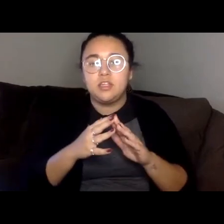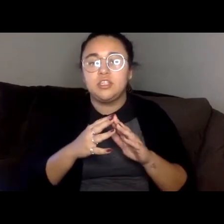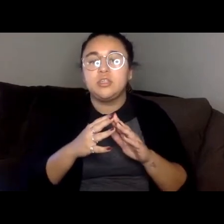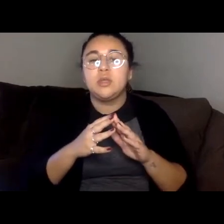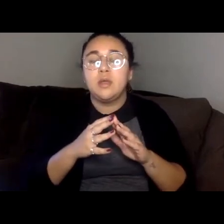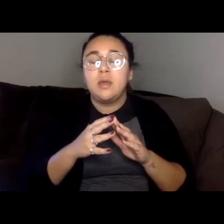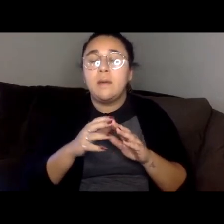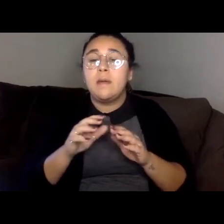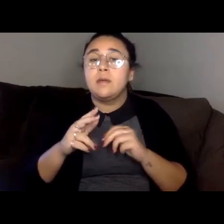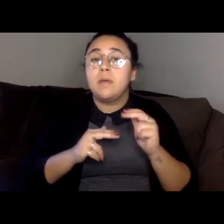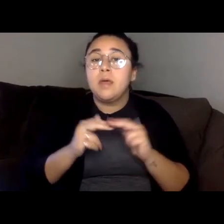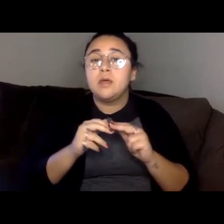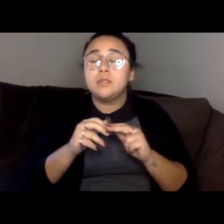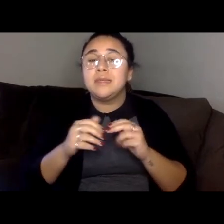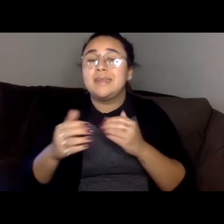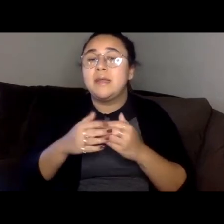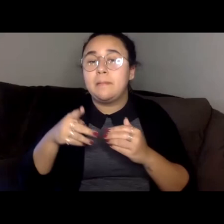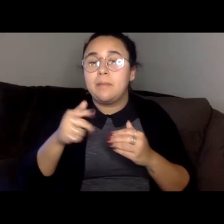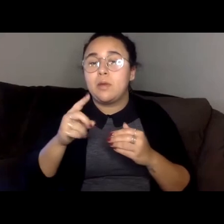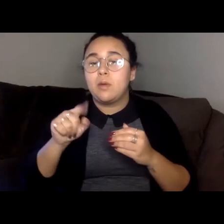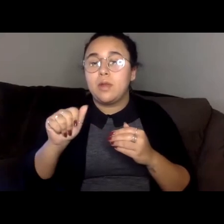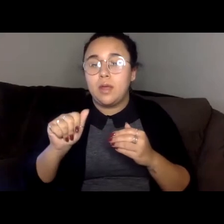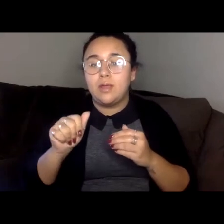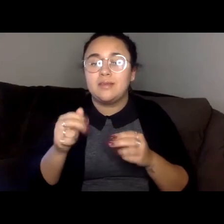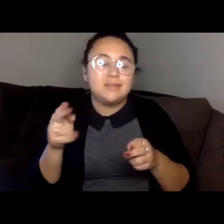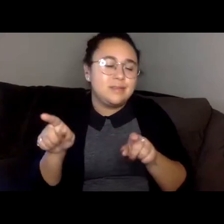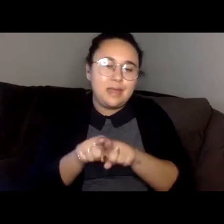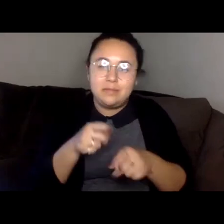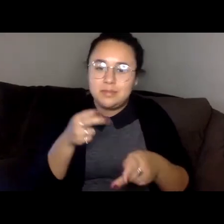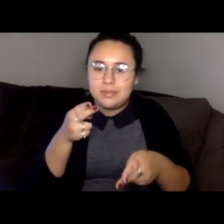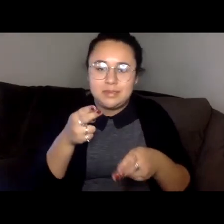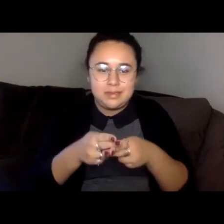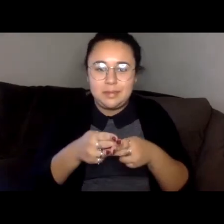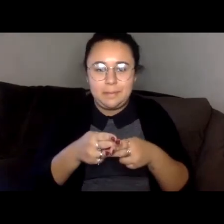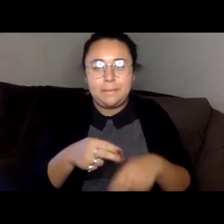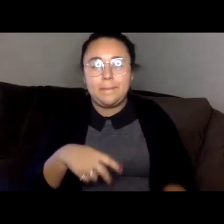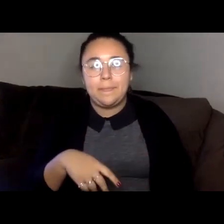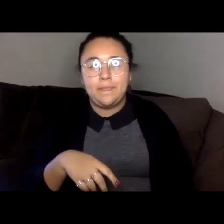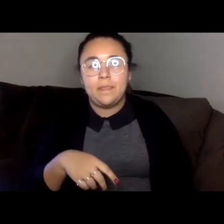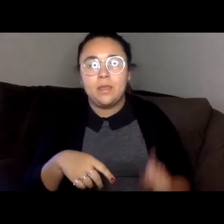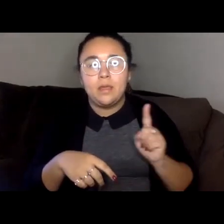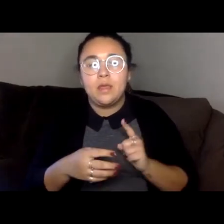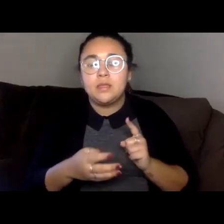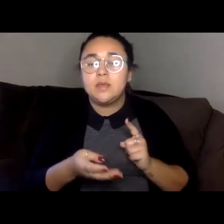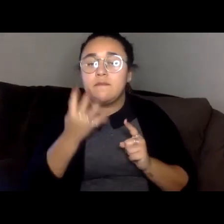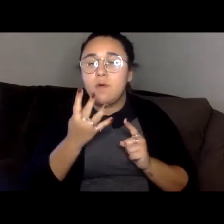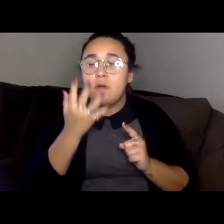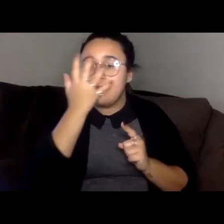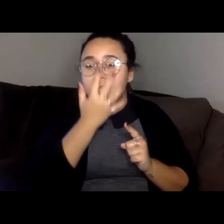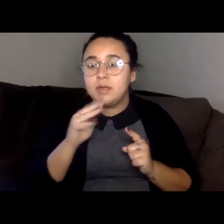It was my great grandmother's village, The place where she was born, the city where I